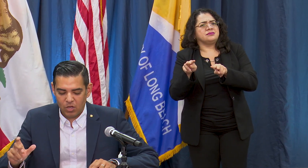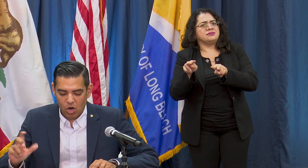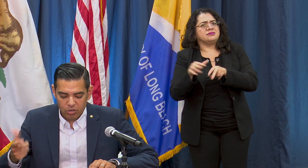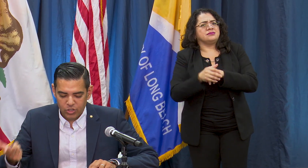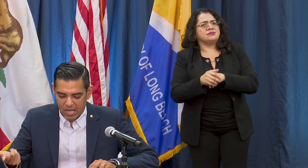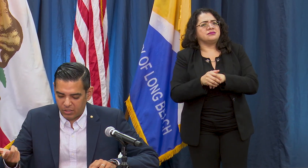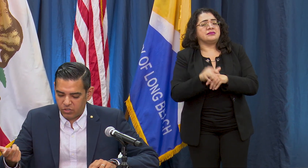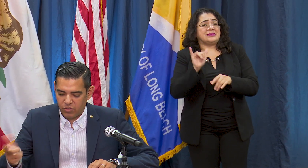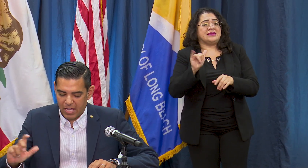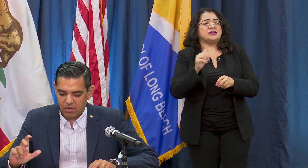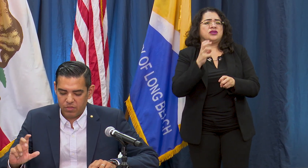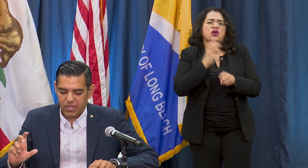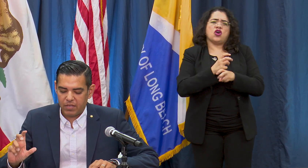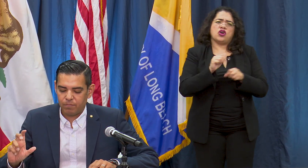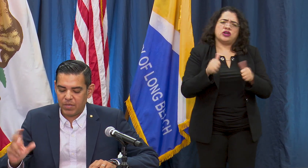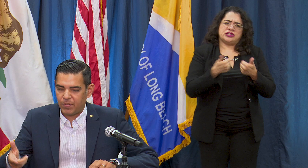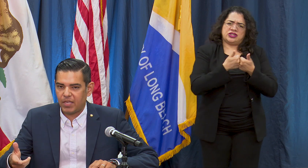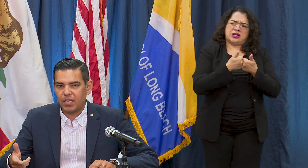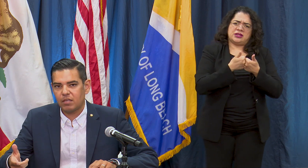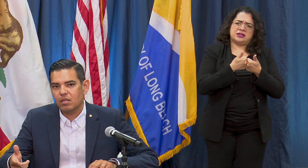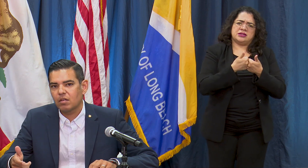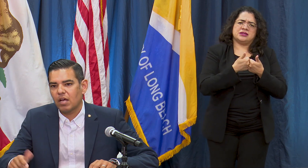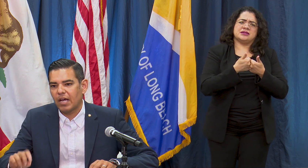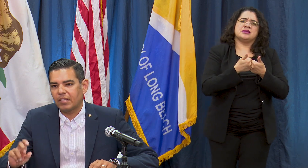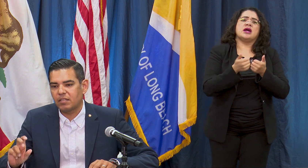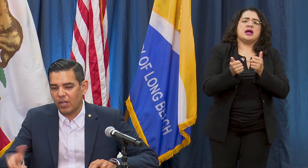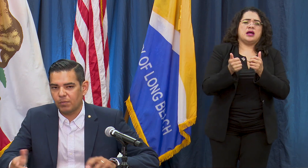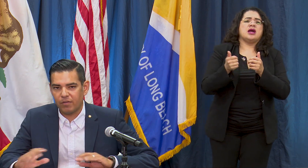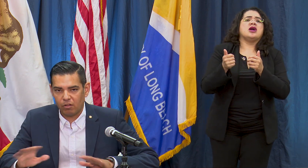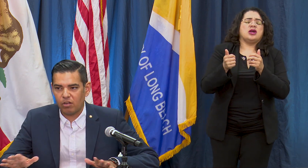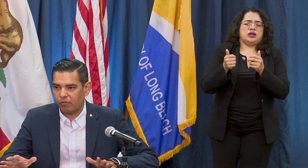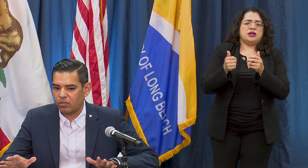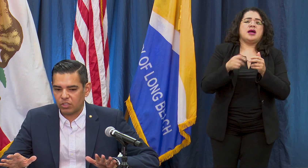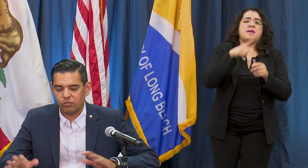be the harder challenge than the PPE development at all of our skilled